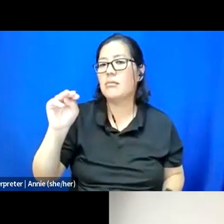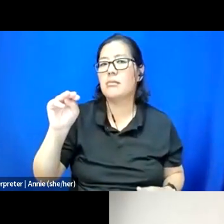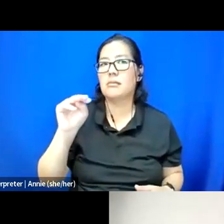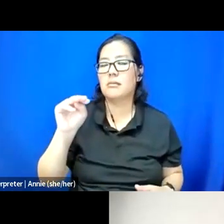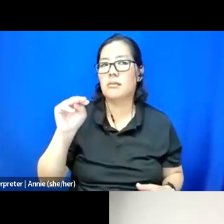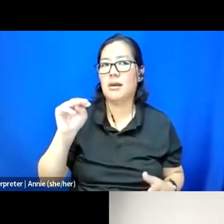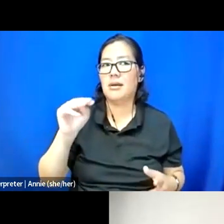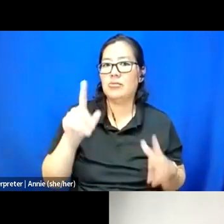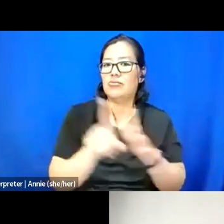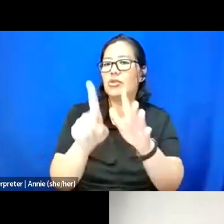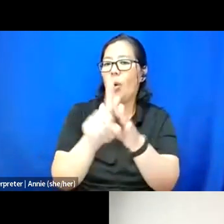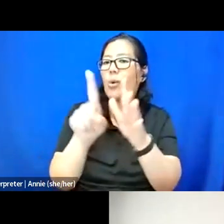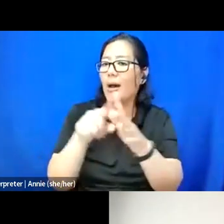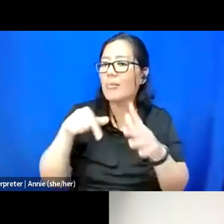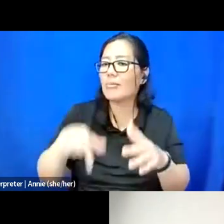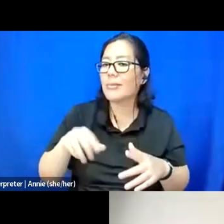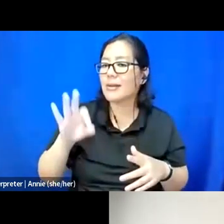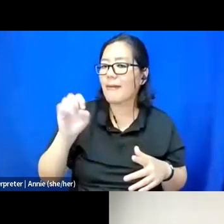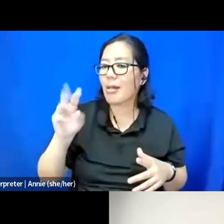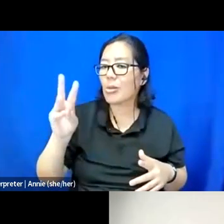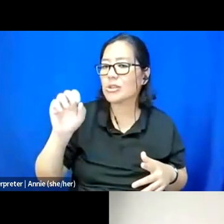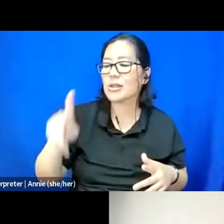We witnessed anti-Blackness in its own form in the fellowship.